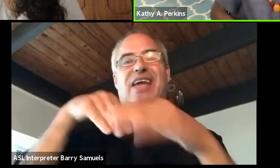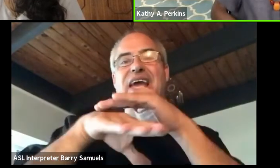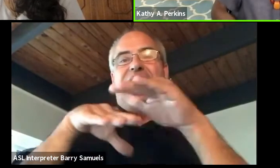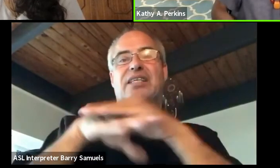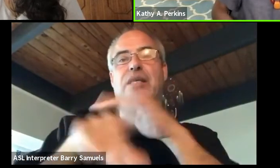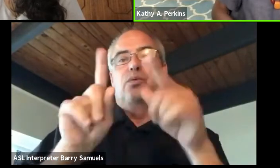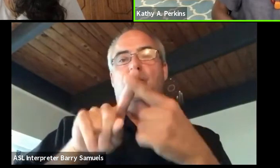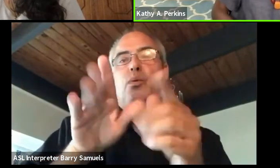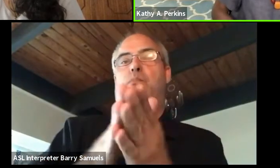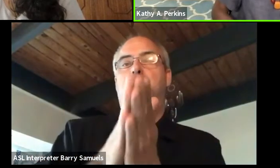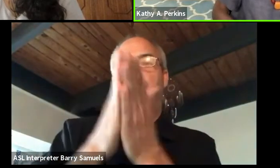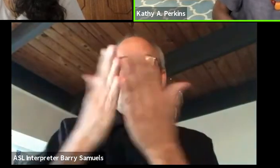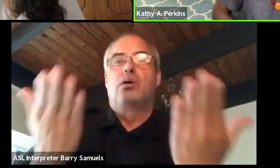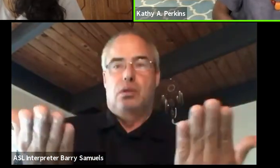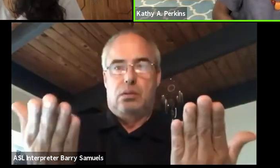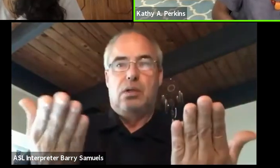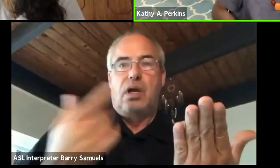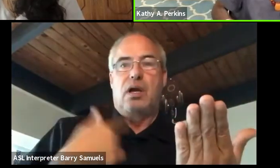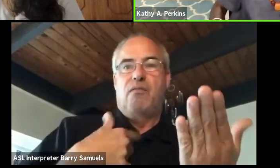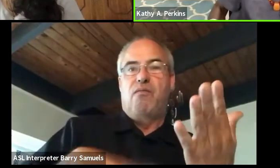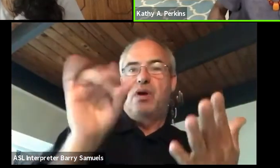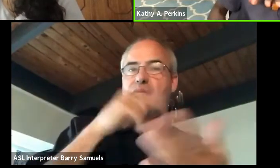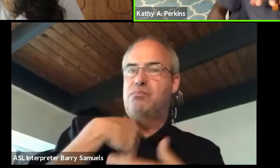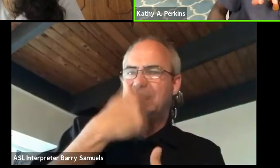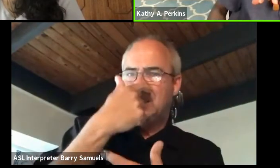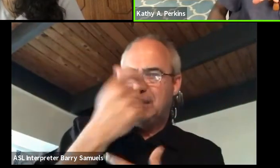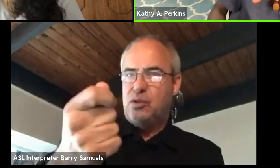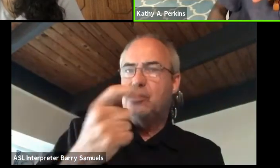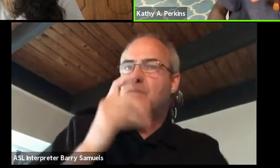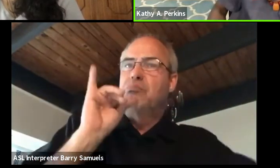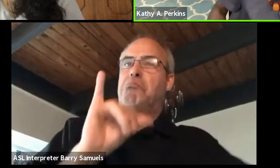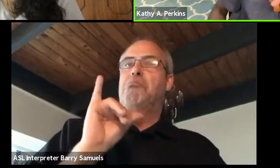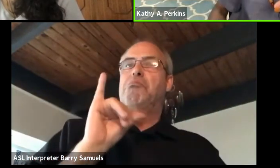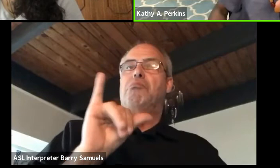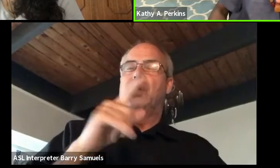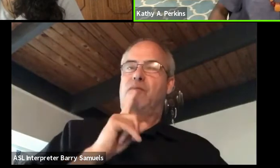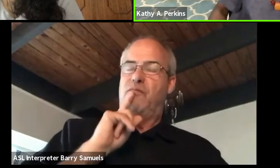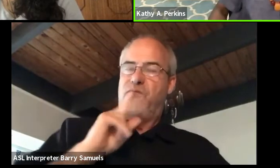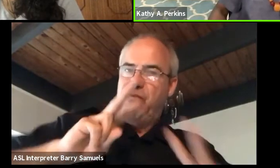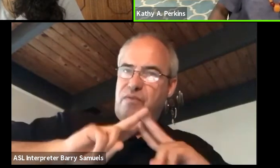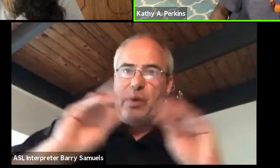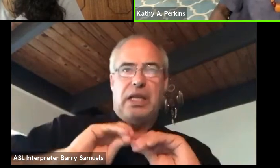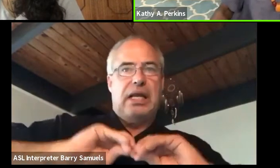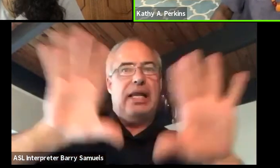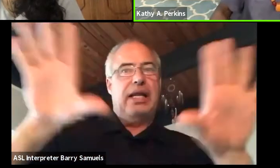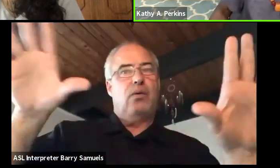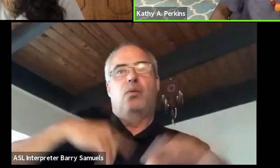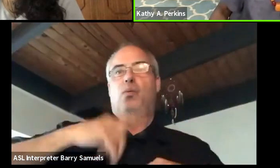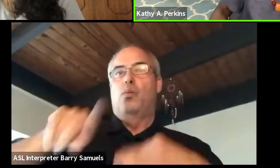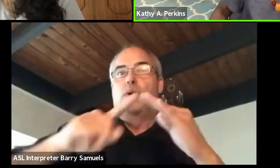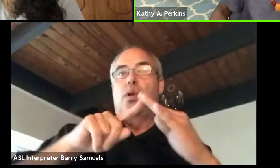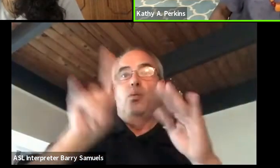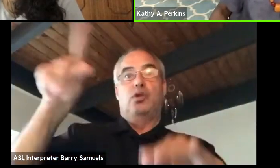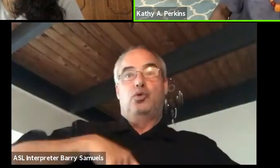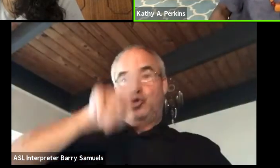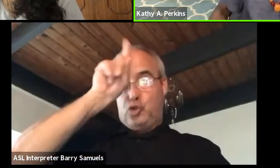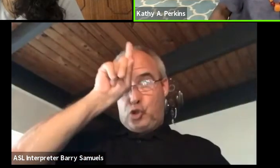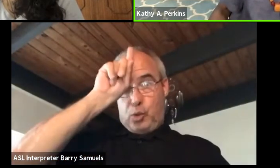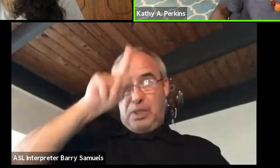which I found really interesting but it was very clear. When I went to Germany, I can't think of the guy's name,